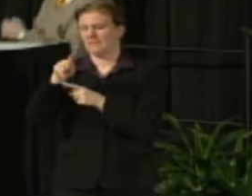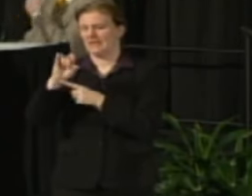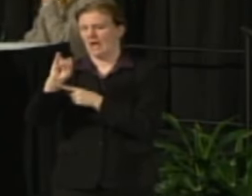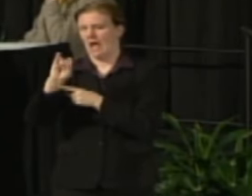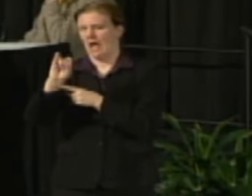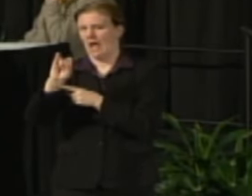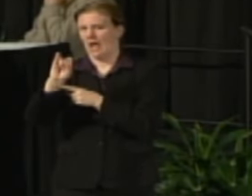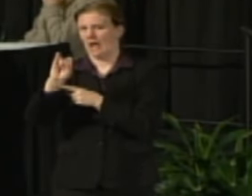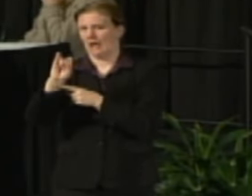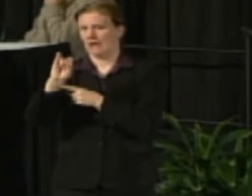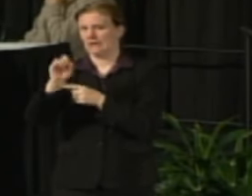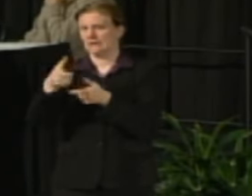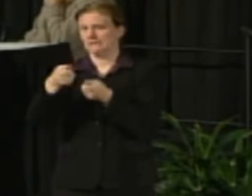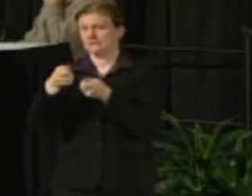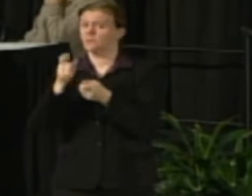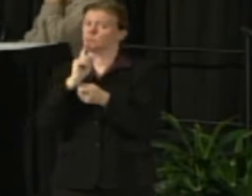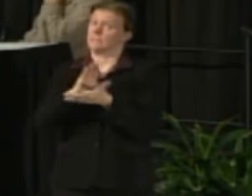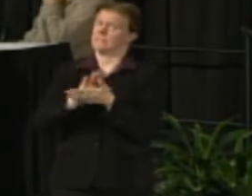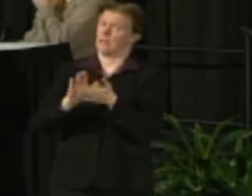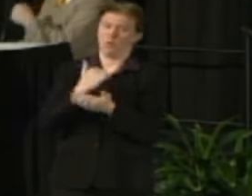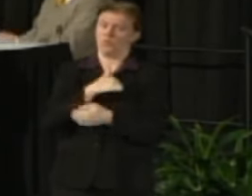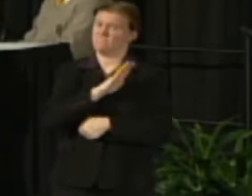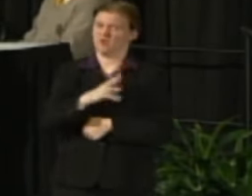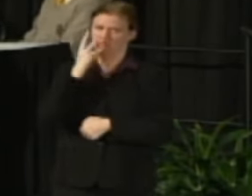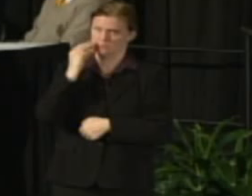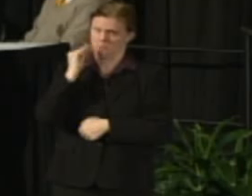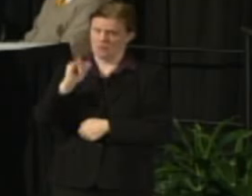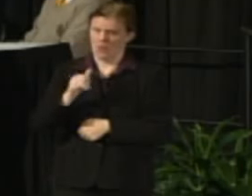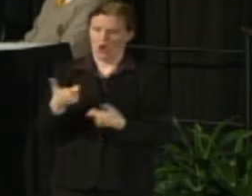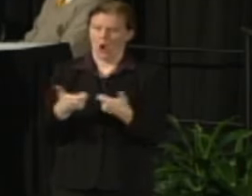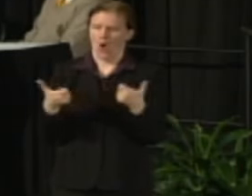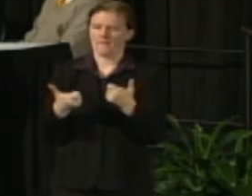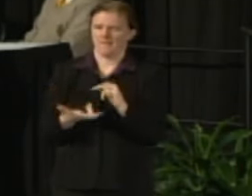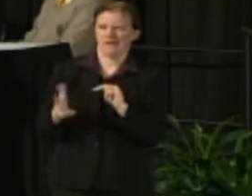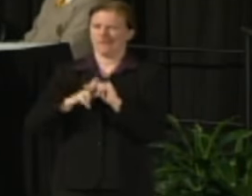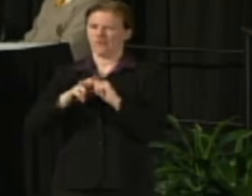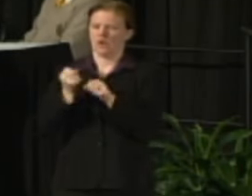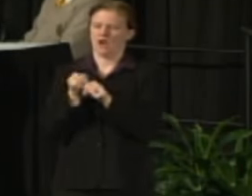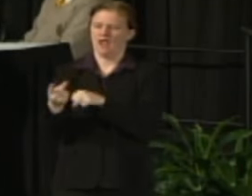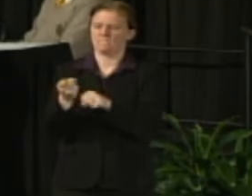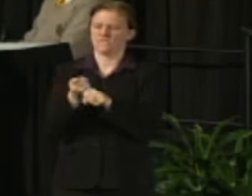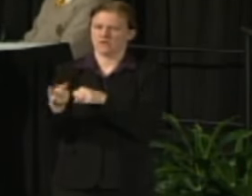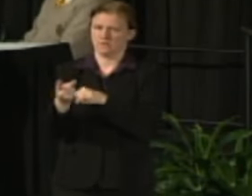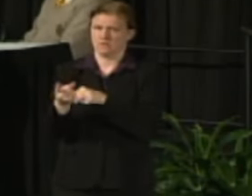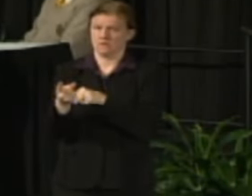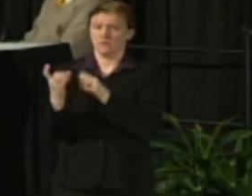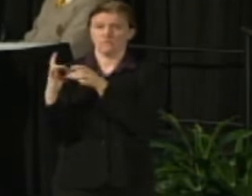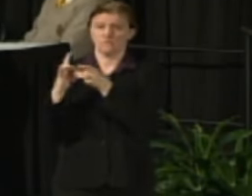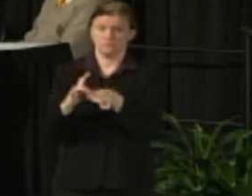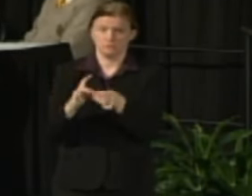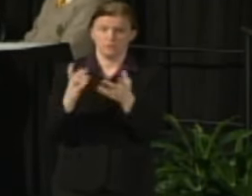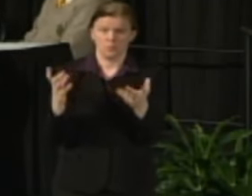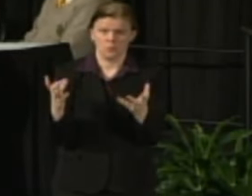That would be something that would be really nice and something that we've never had which is an automatic increase that's tied to the CPI.